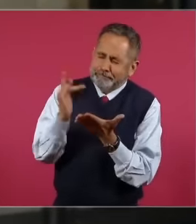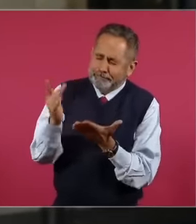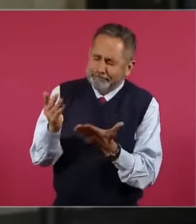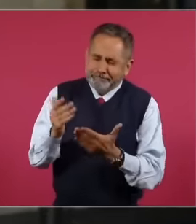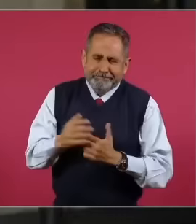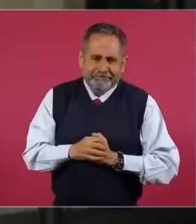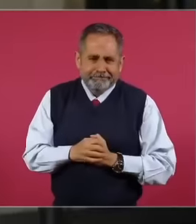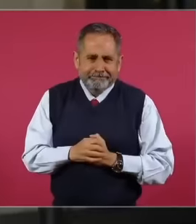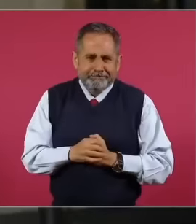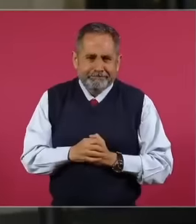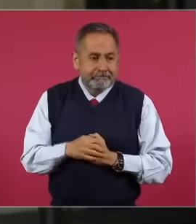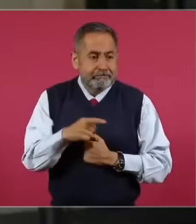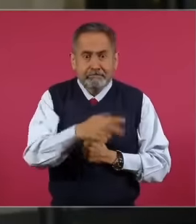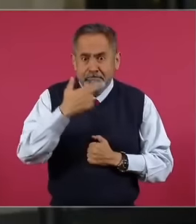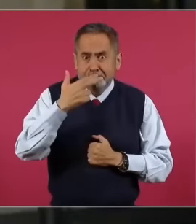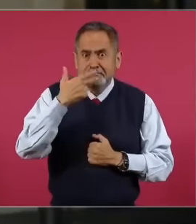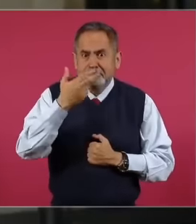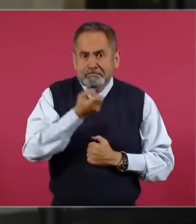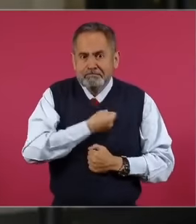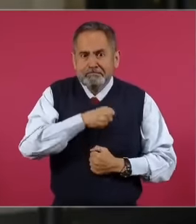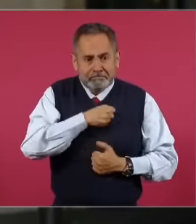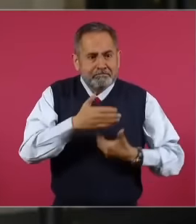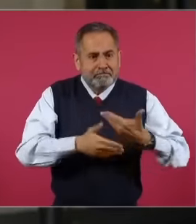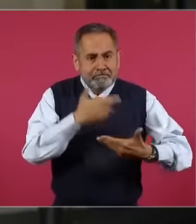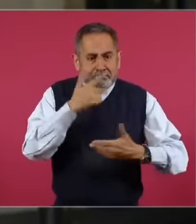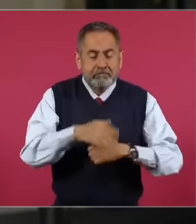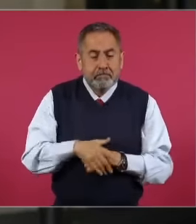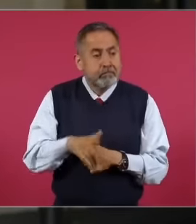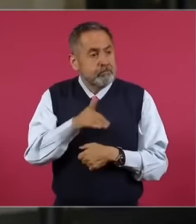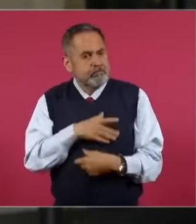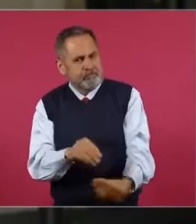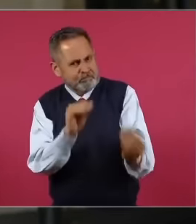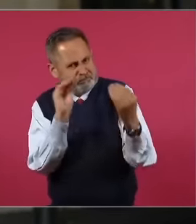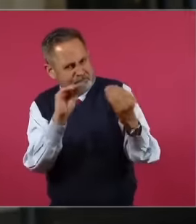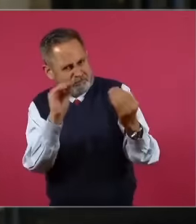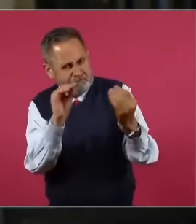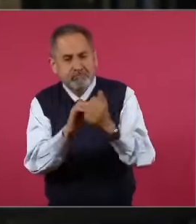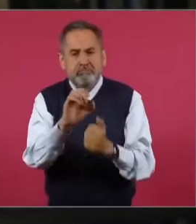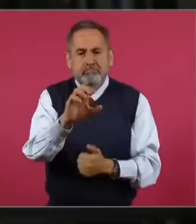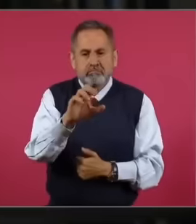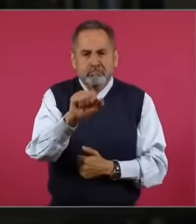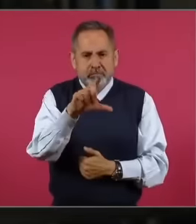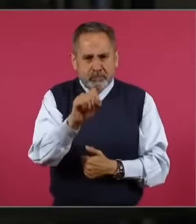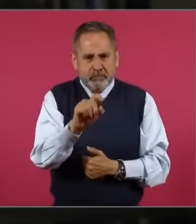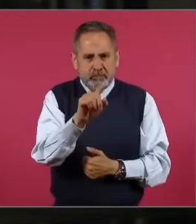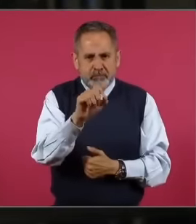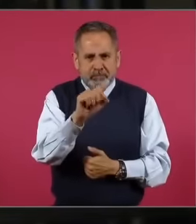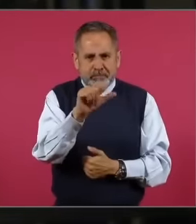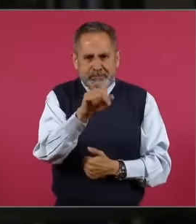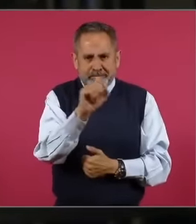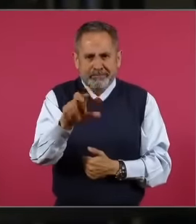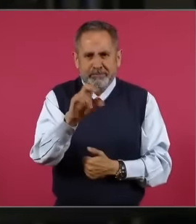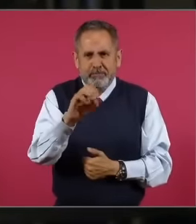your situation is improving, I owe it to Carlos Salazar Lomelí about the oxos and the